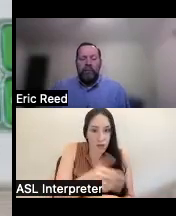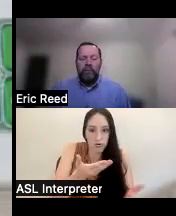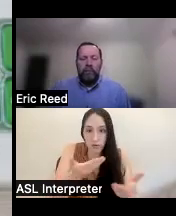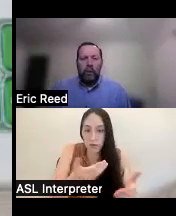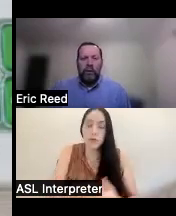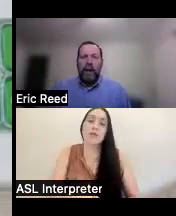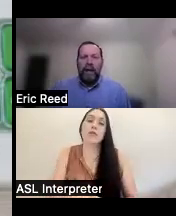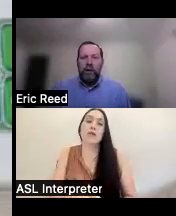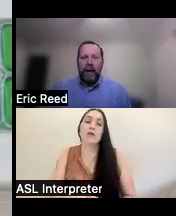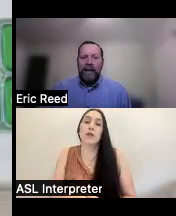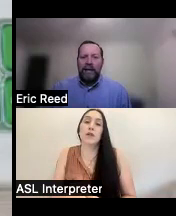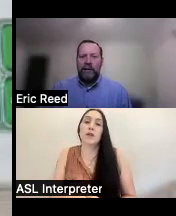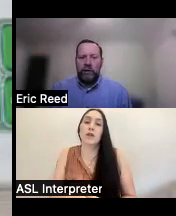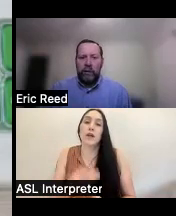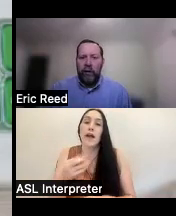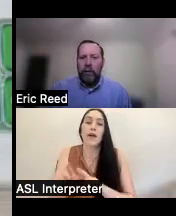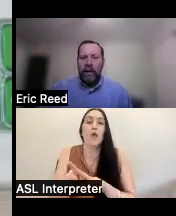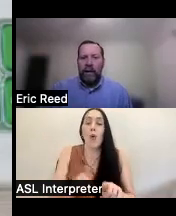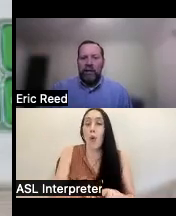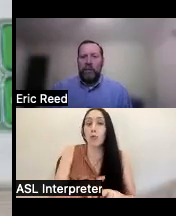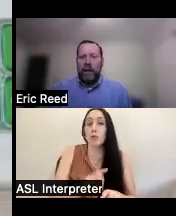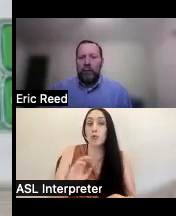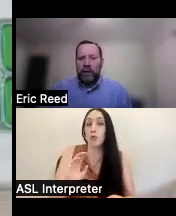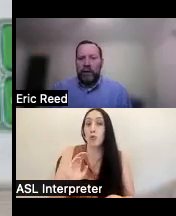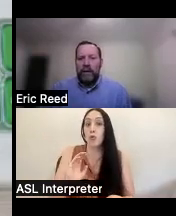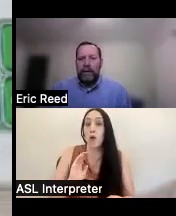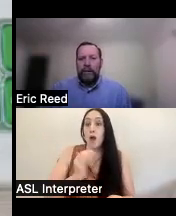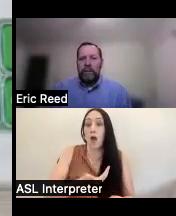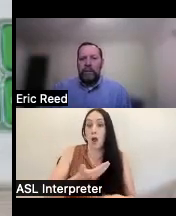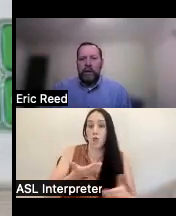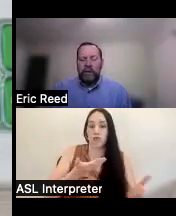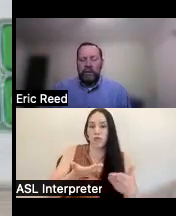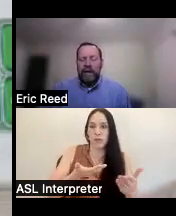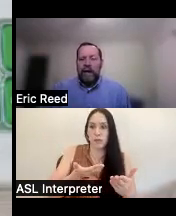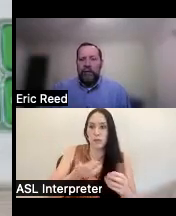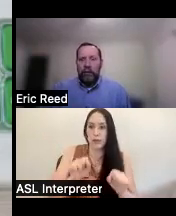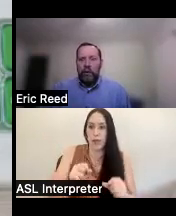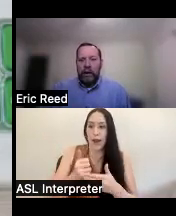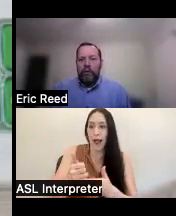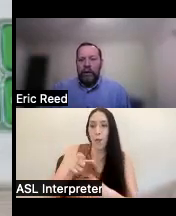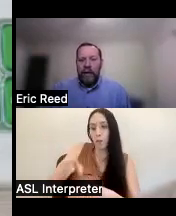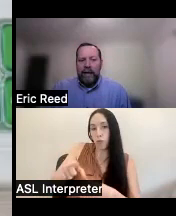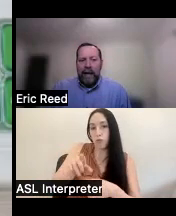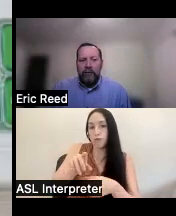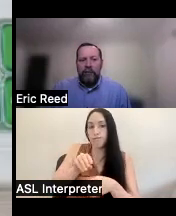um when you're making your buying decisions with all the money that you've been able to to save through your able United accounts